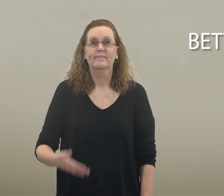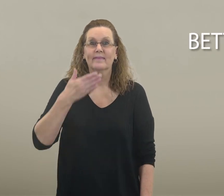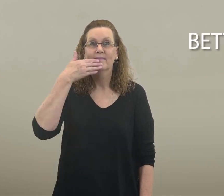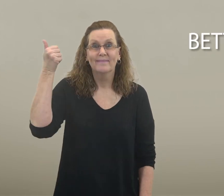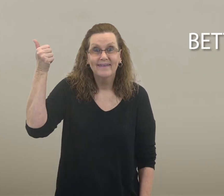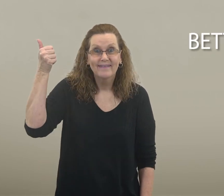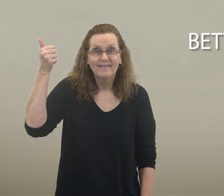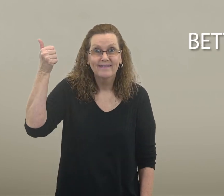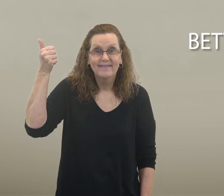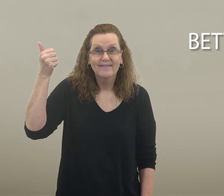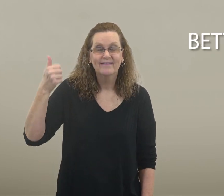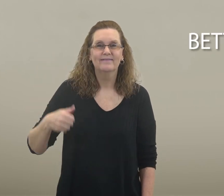better